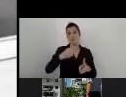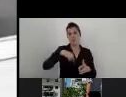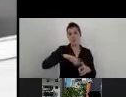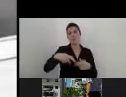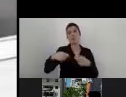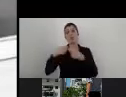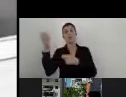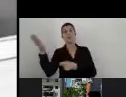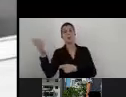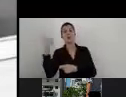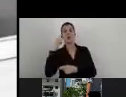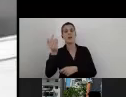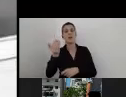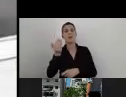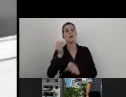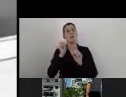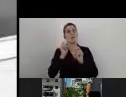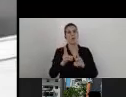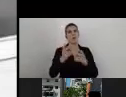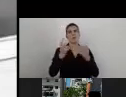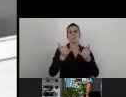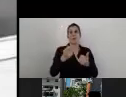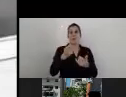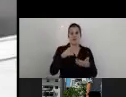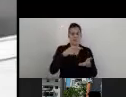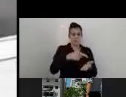"Okay, this amount will be taken under